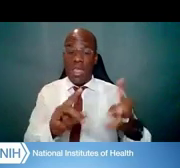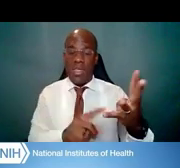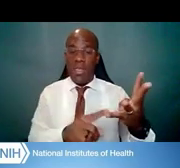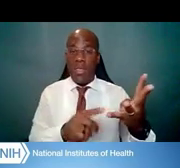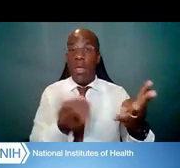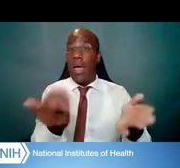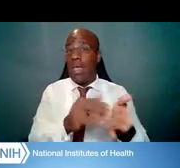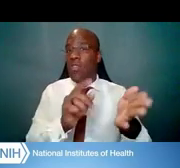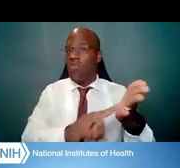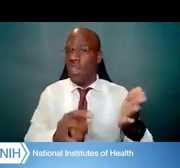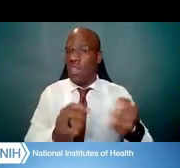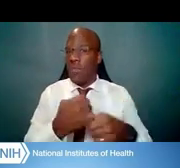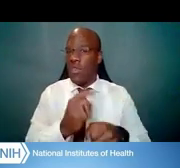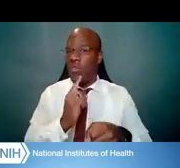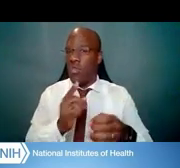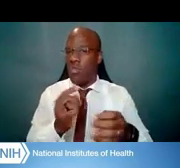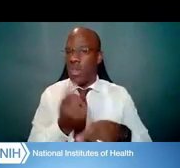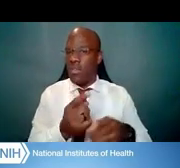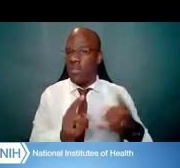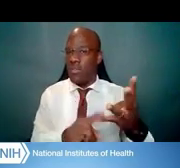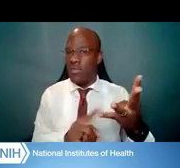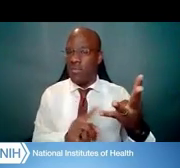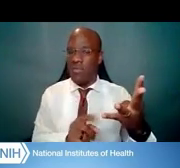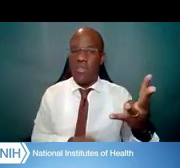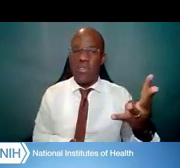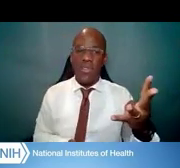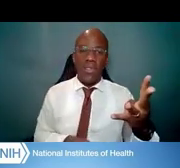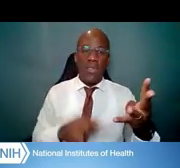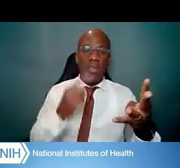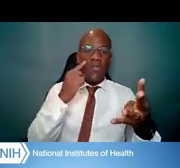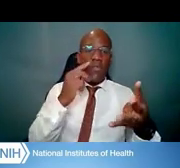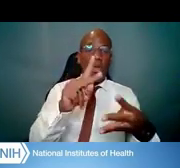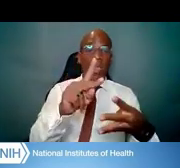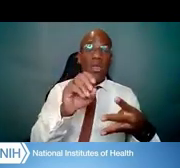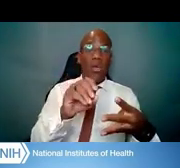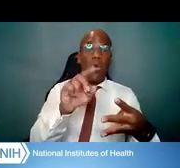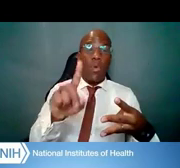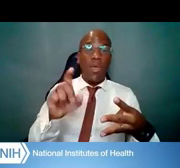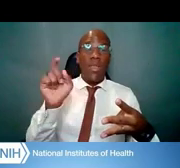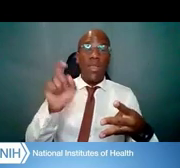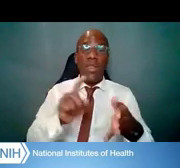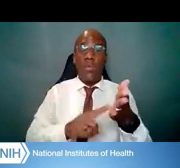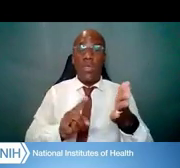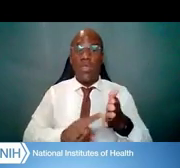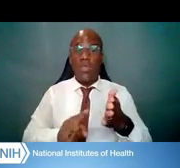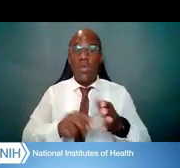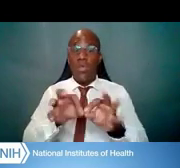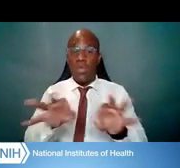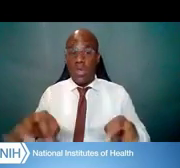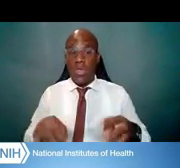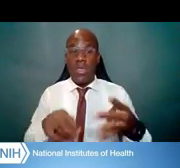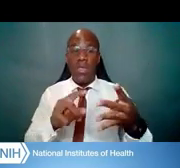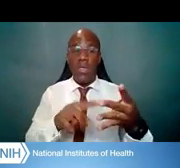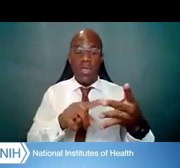You must have a research doctoral degree for the K01, clinical doctoral degrees for the K01, K08 and K23,